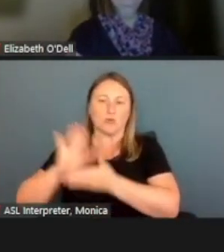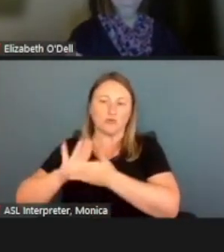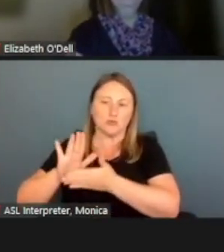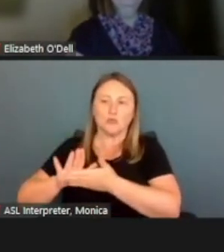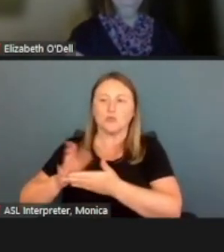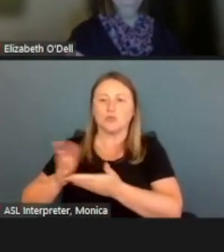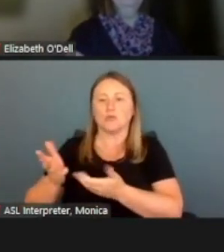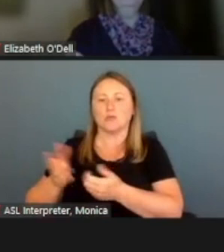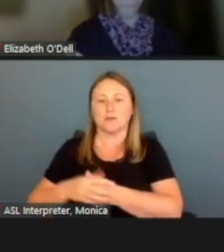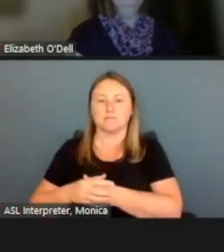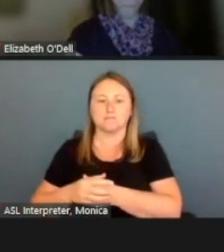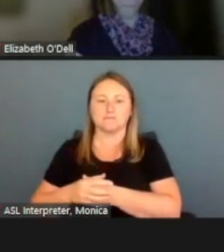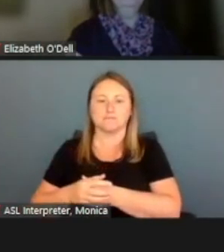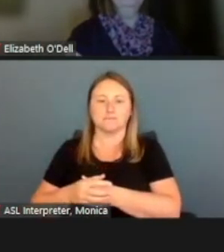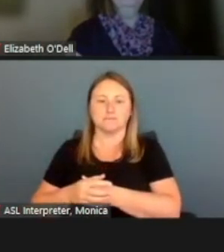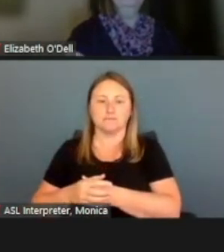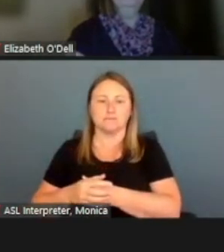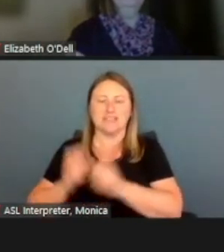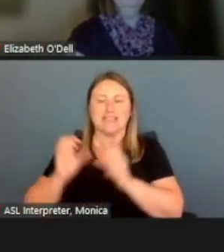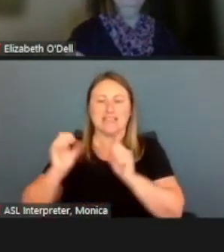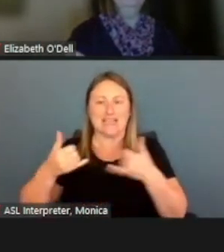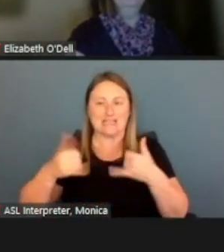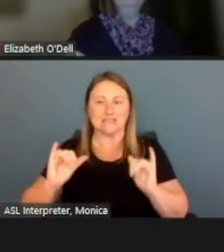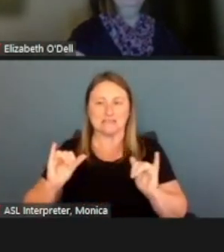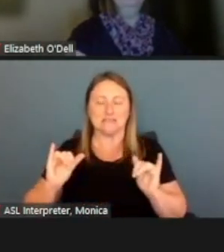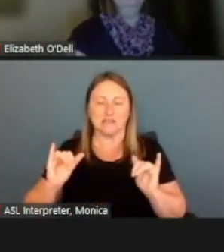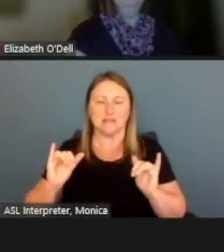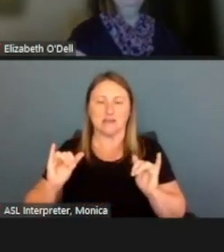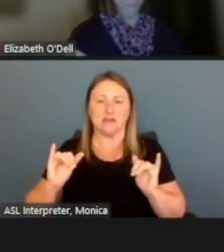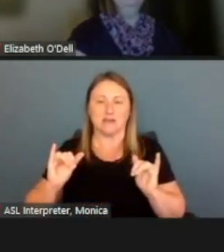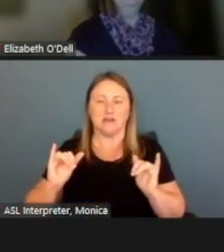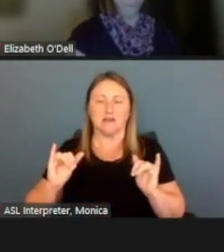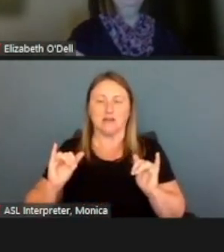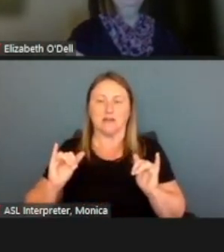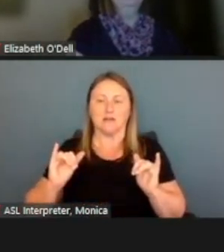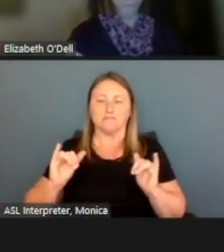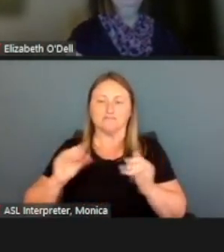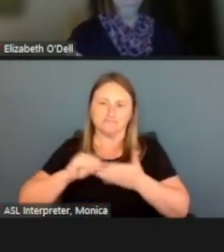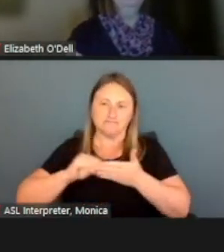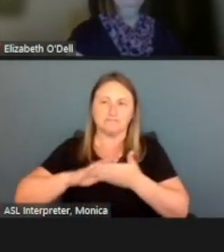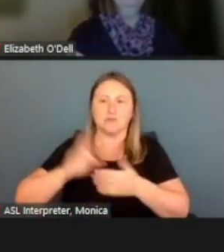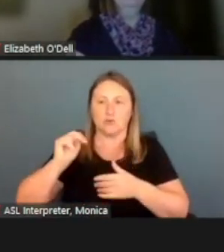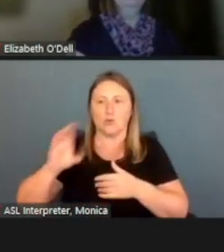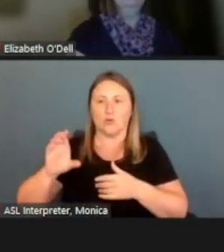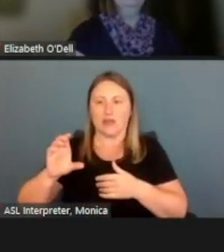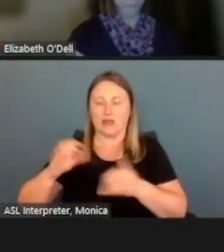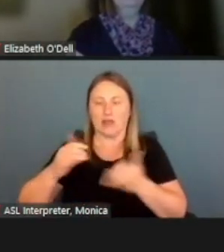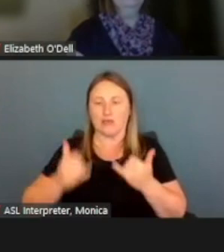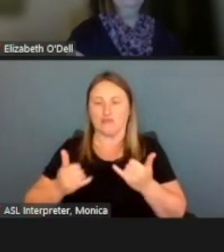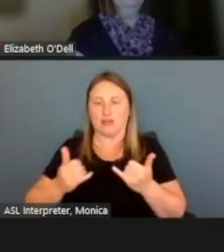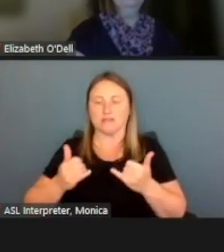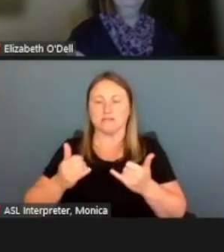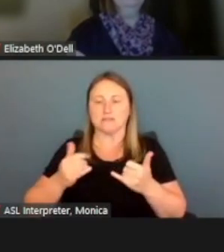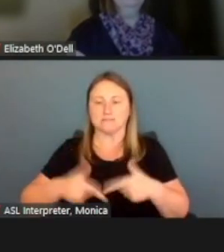They can still be considered North Carolina residents, they're just temporarily absent for a short time.